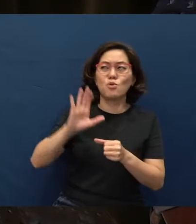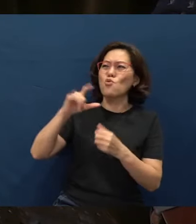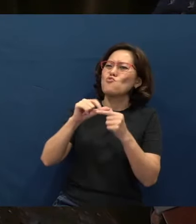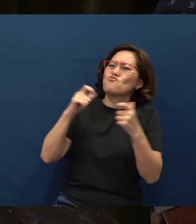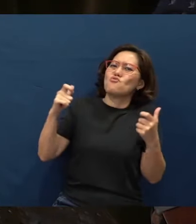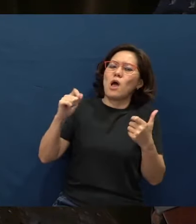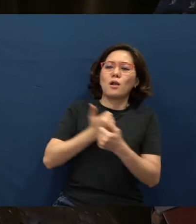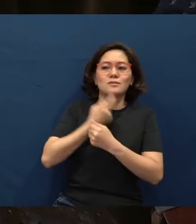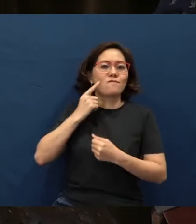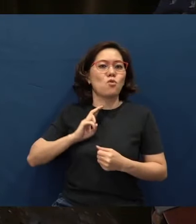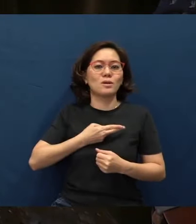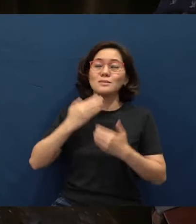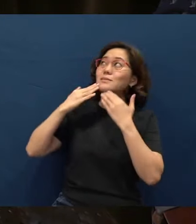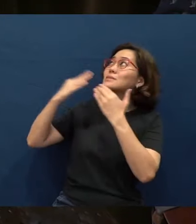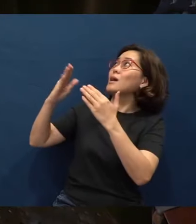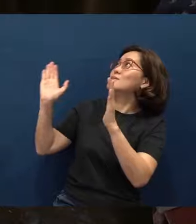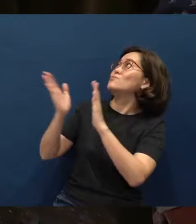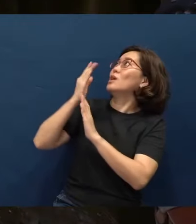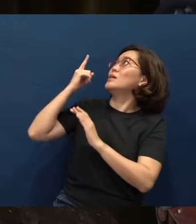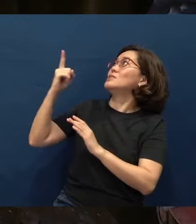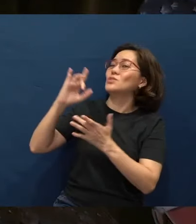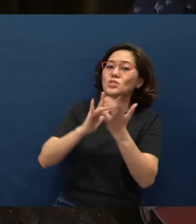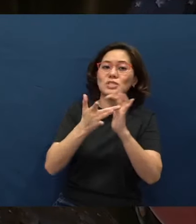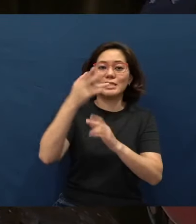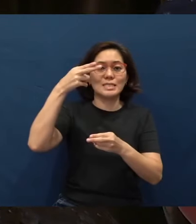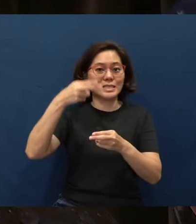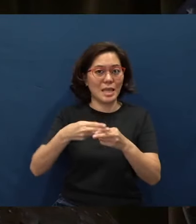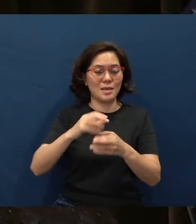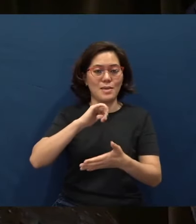We thank You. We praise You. In Jesus’ name. Amen.